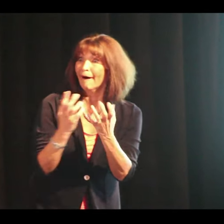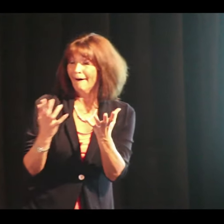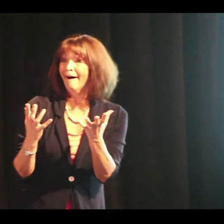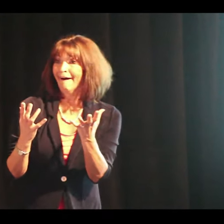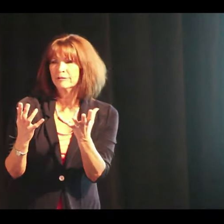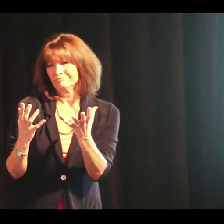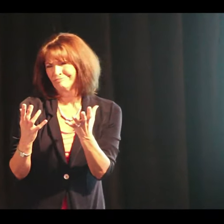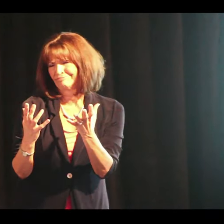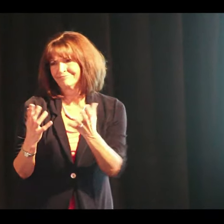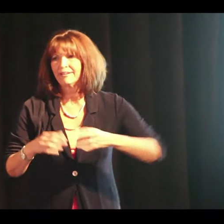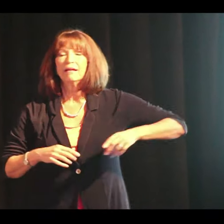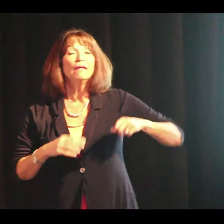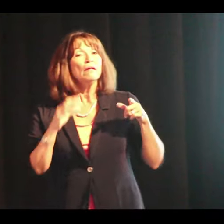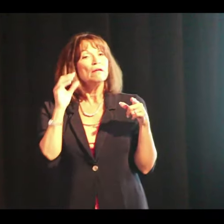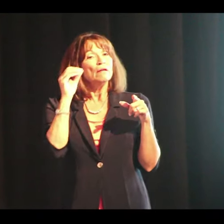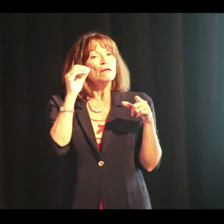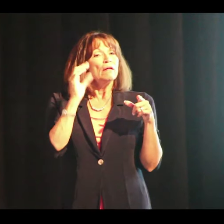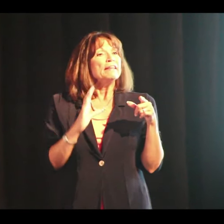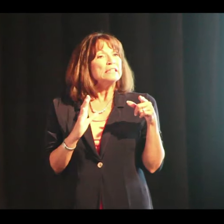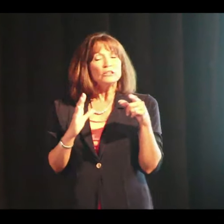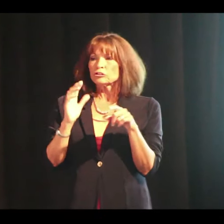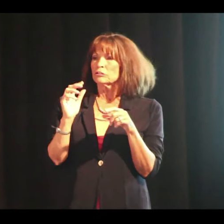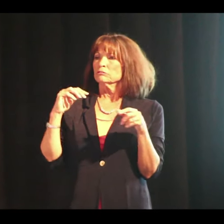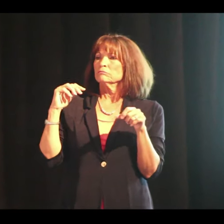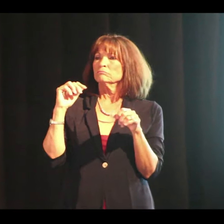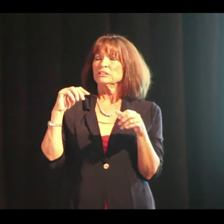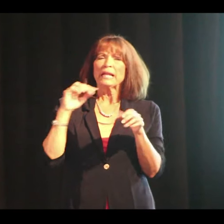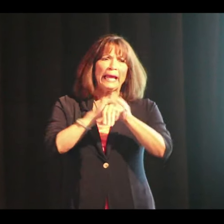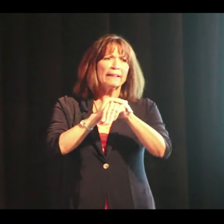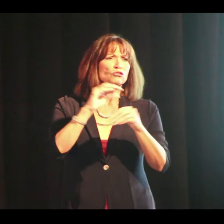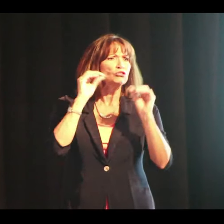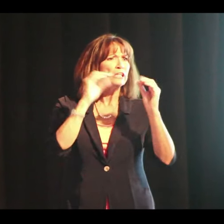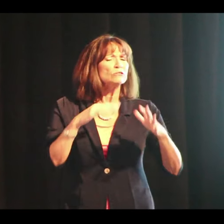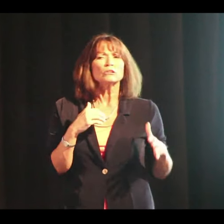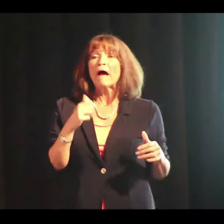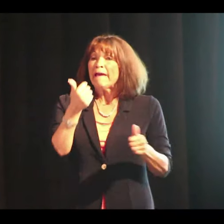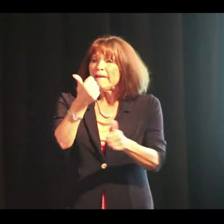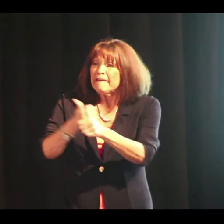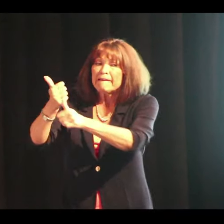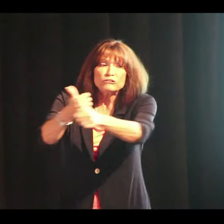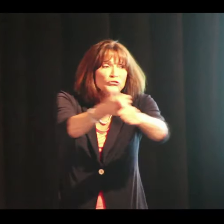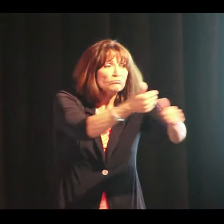Well, not so much. The teacher is an English teacher.